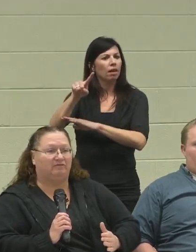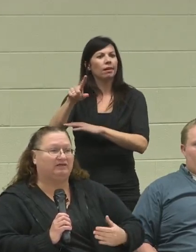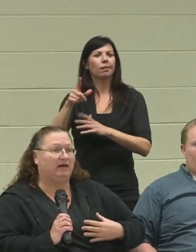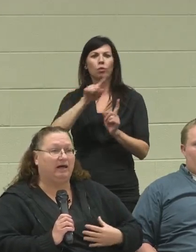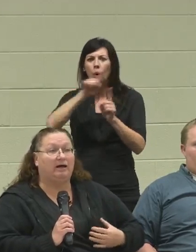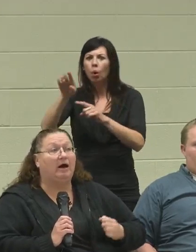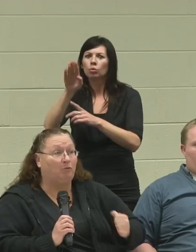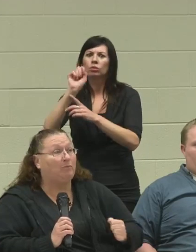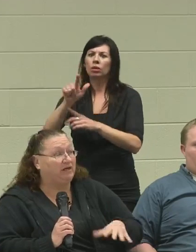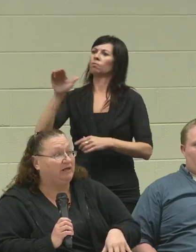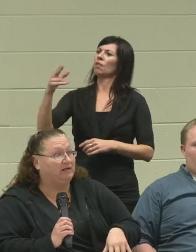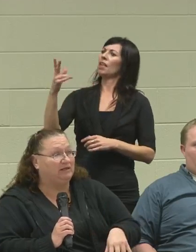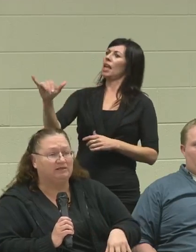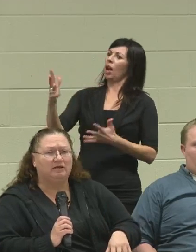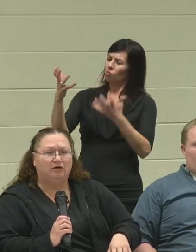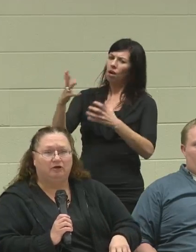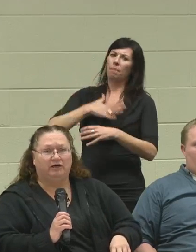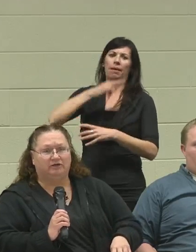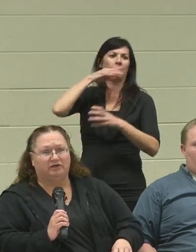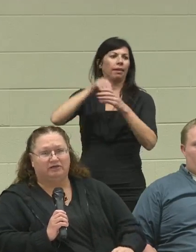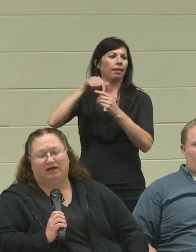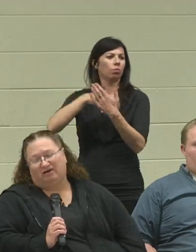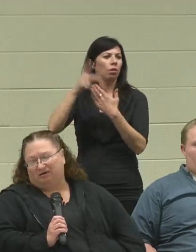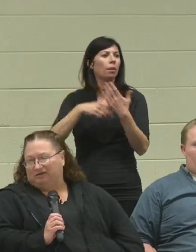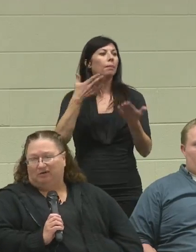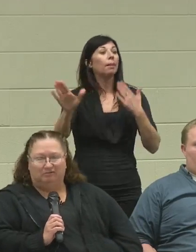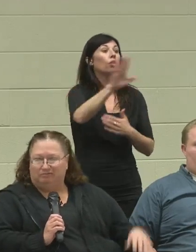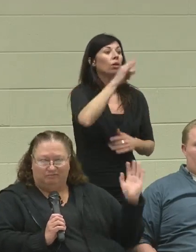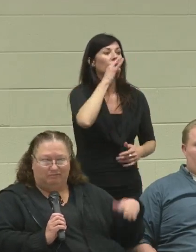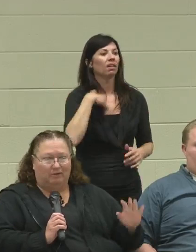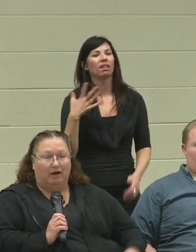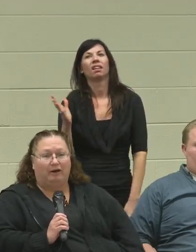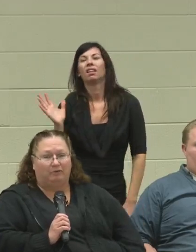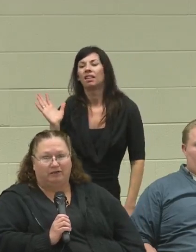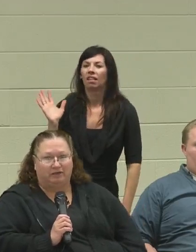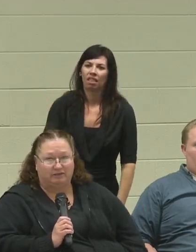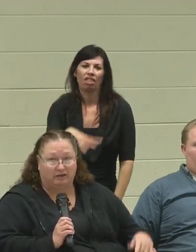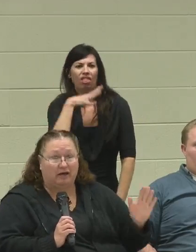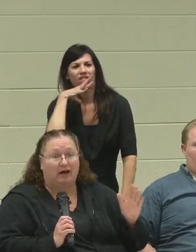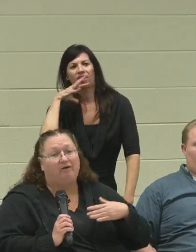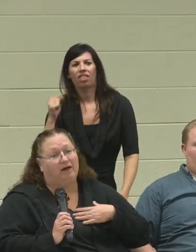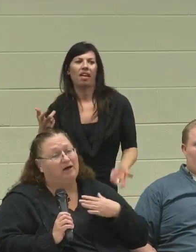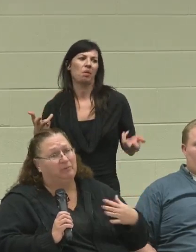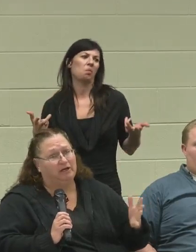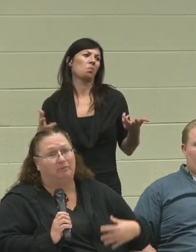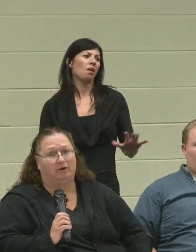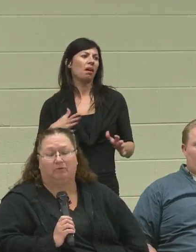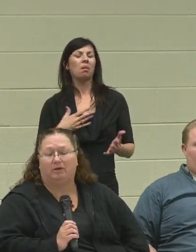and say, "Hey, I want my kid in this!" Your kids going to say, "Oh, no. I don't need this. I got money on my own."